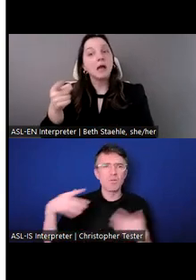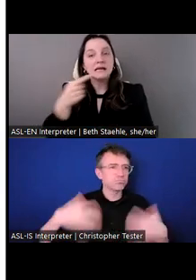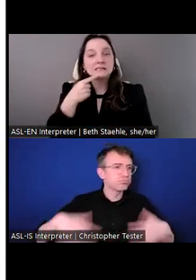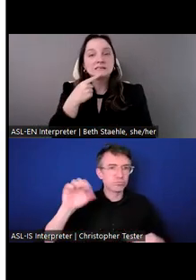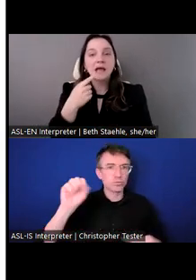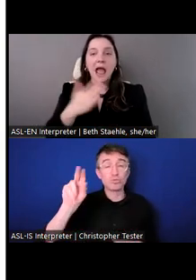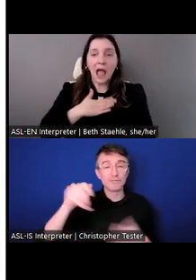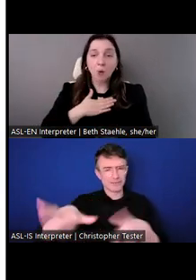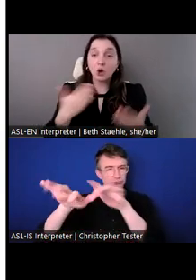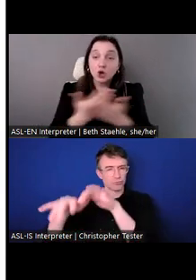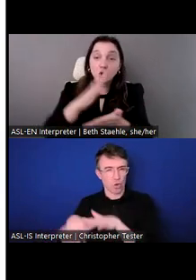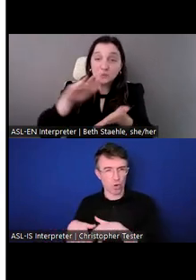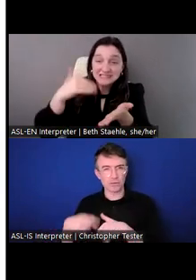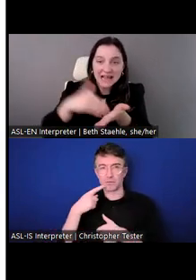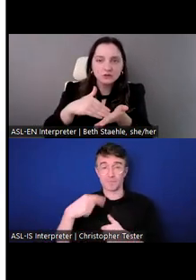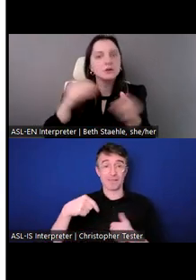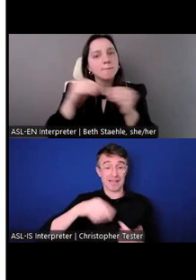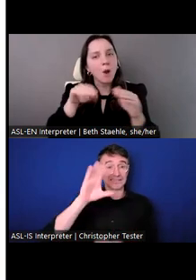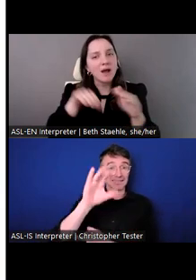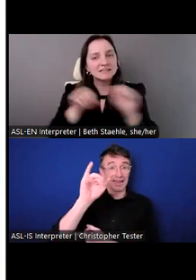So Rome is an example.